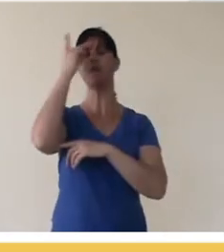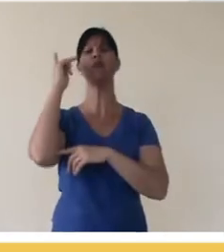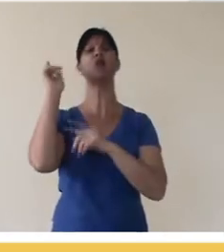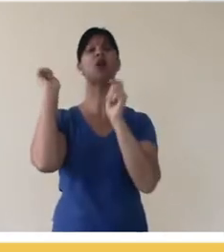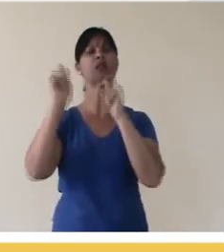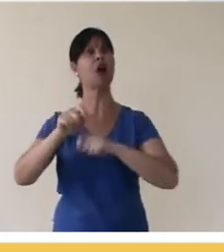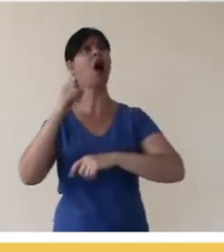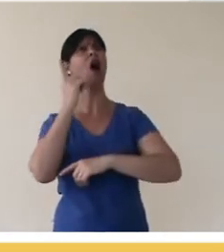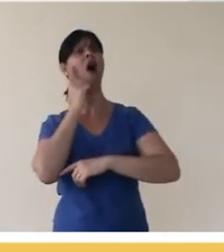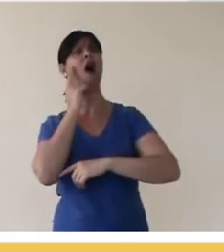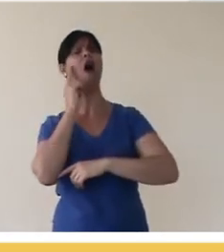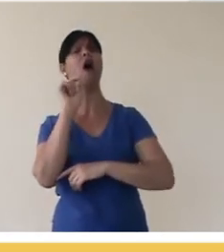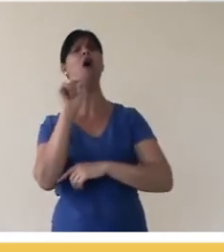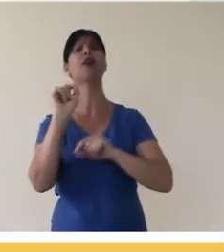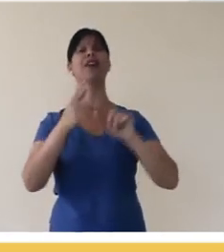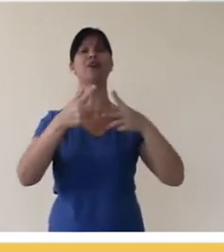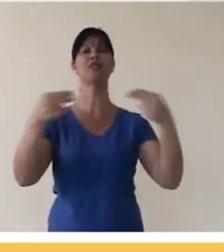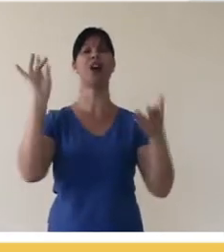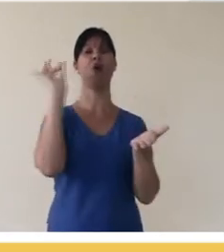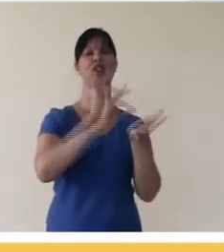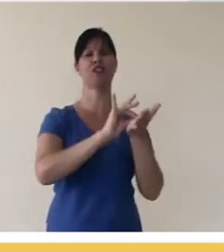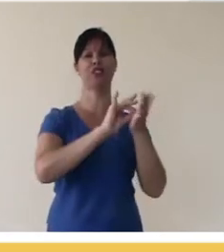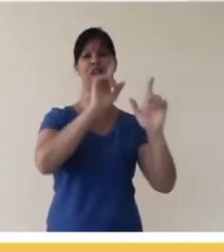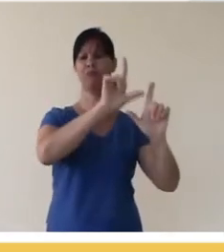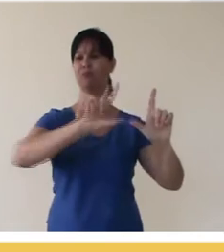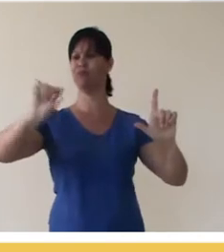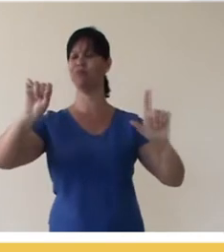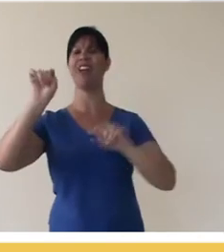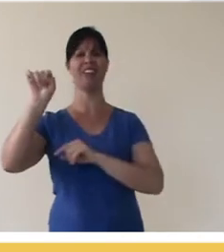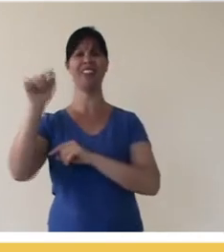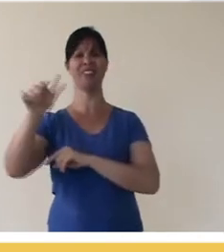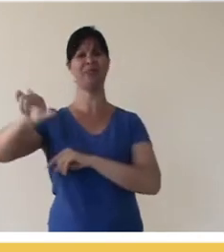knowing whose authorship it is and which was the original site whence that work came out and